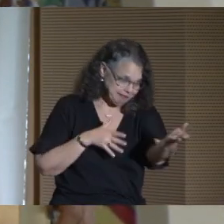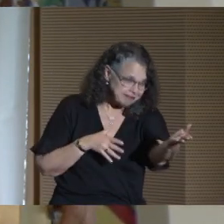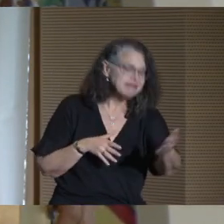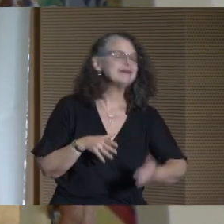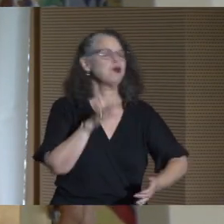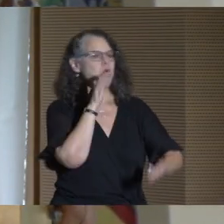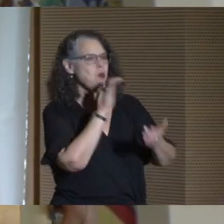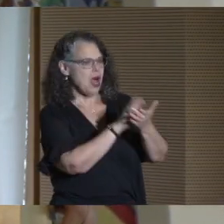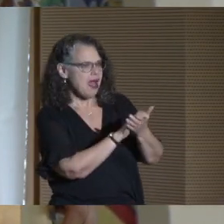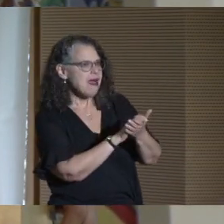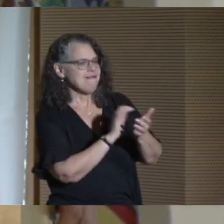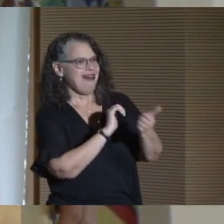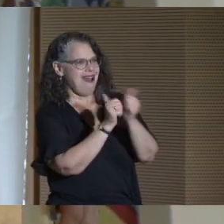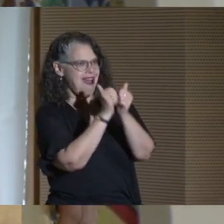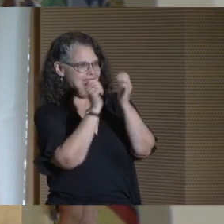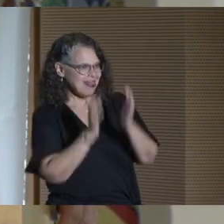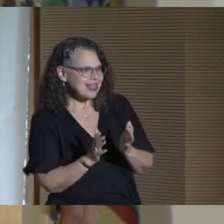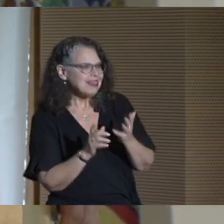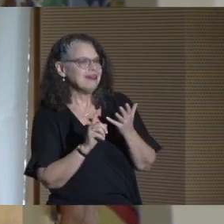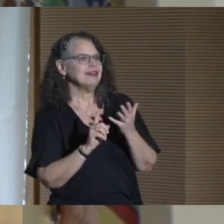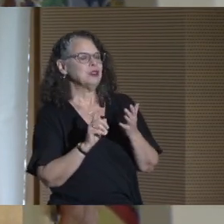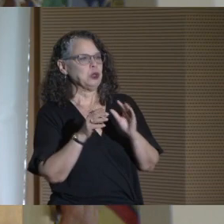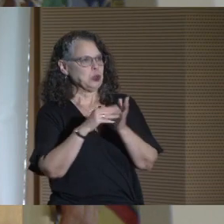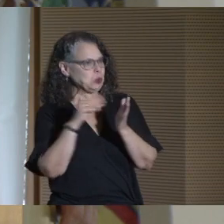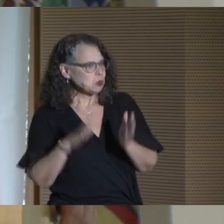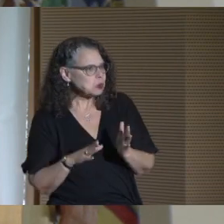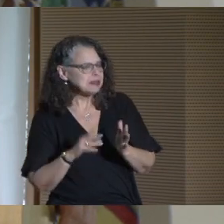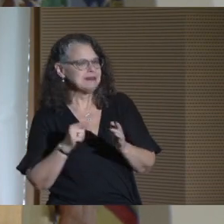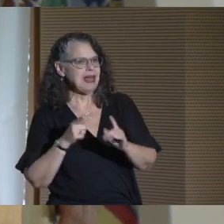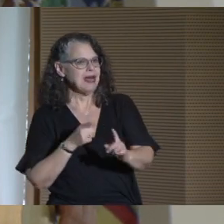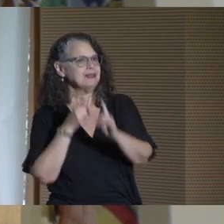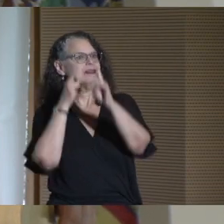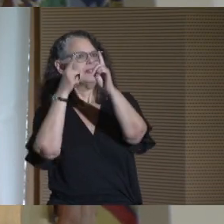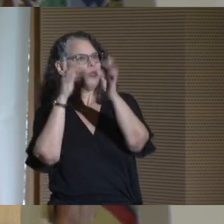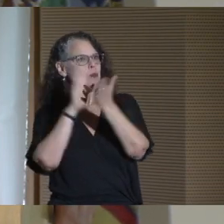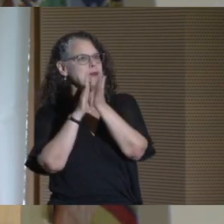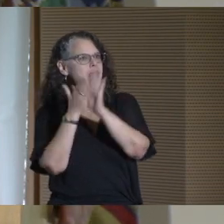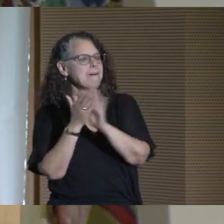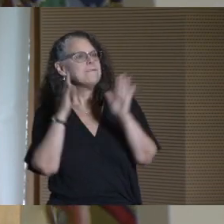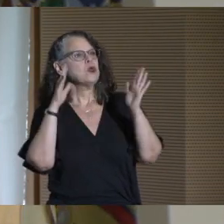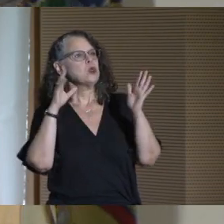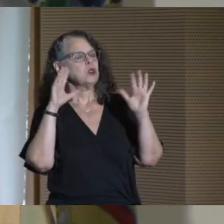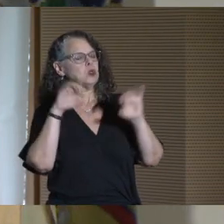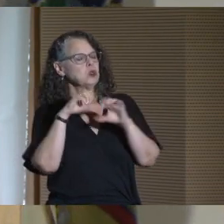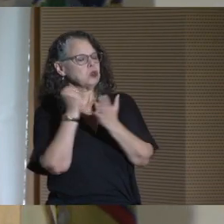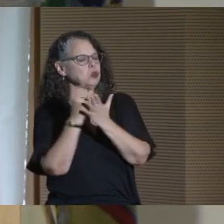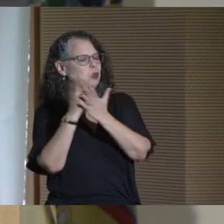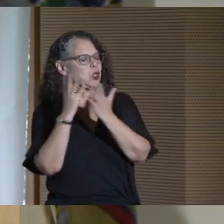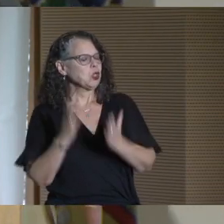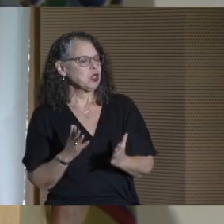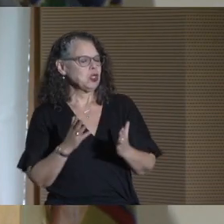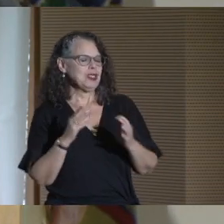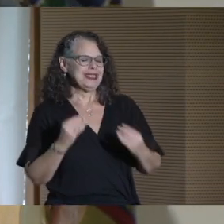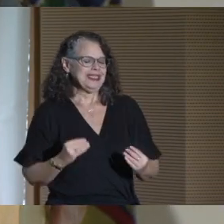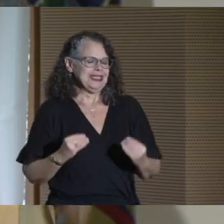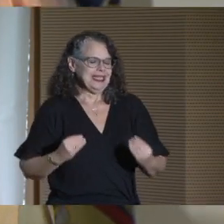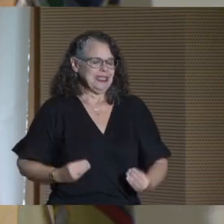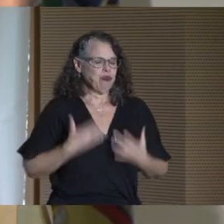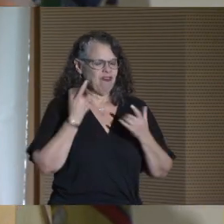A wife, an athlete, student, an aspiring social worker is an inspiration to all New Yorkers.